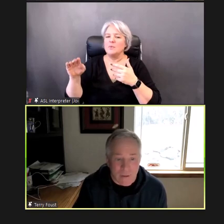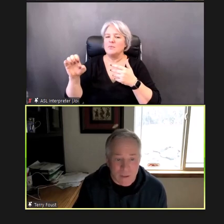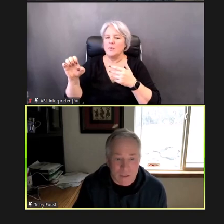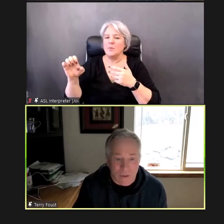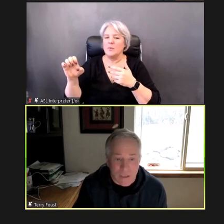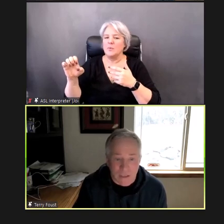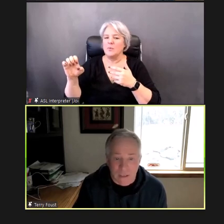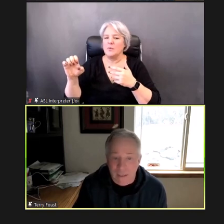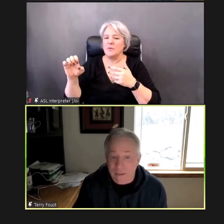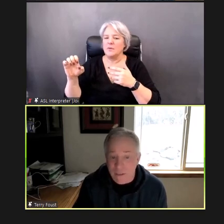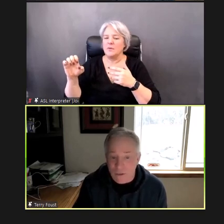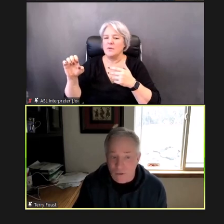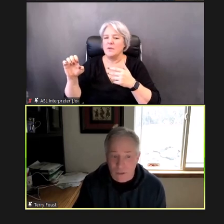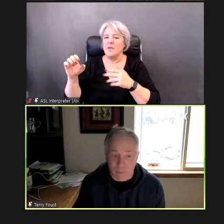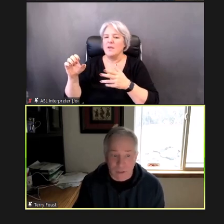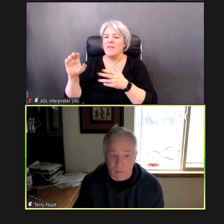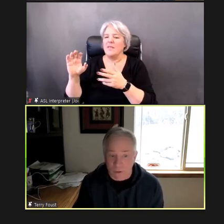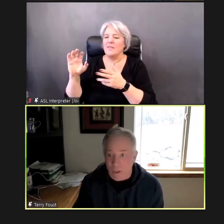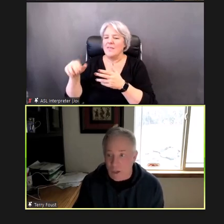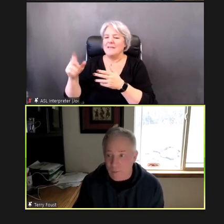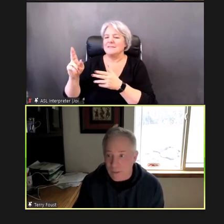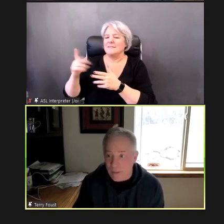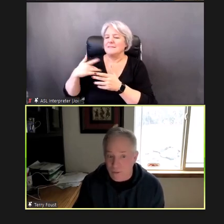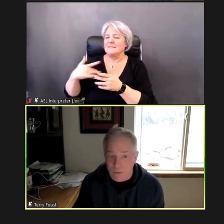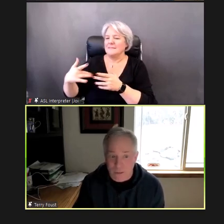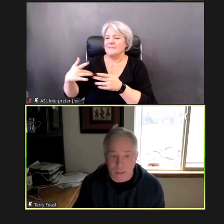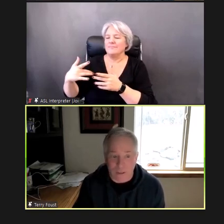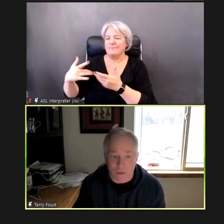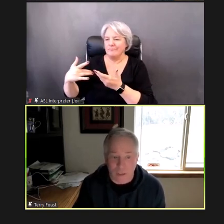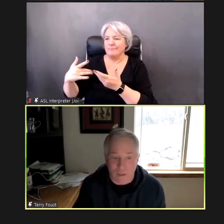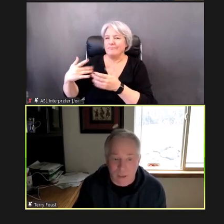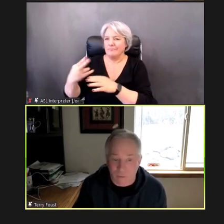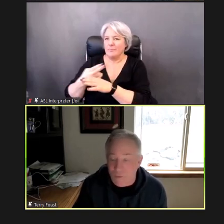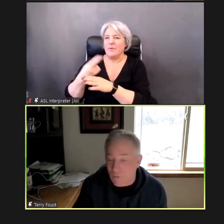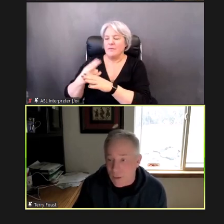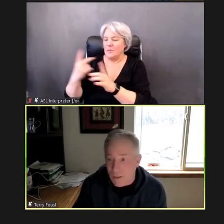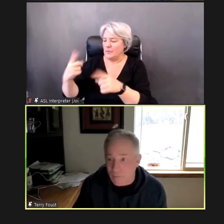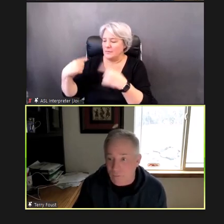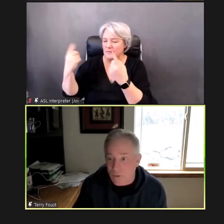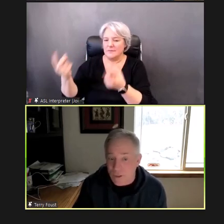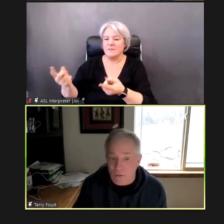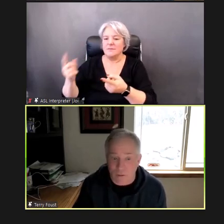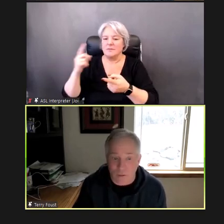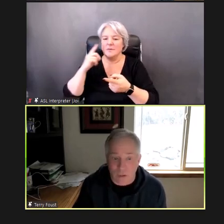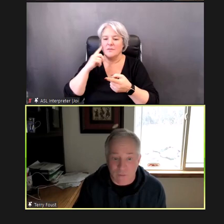Hearing screening, and that's historically been the most commonly-used screening method for children 3-5 years of age and older;